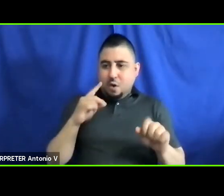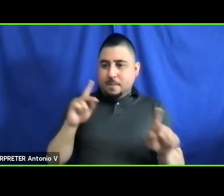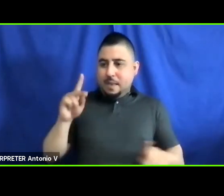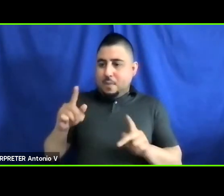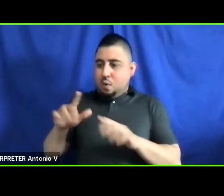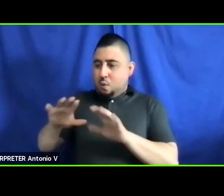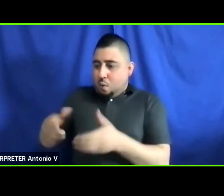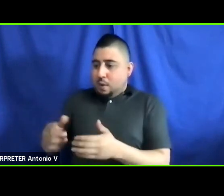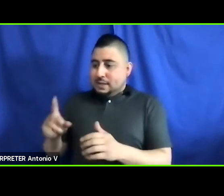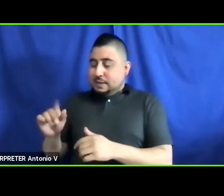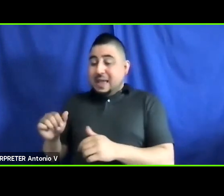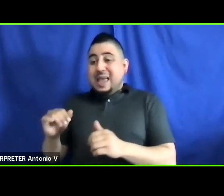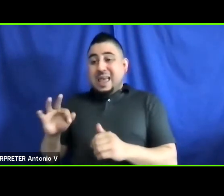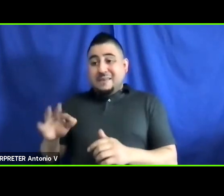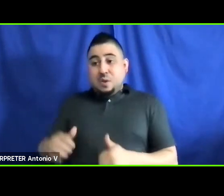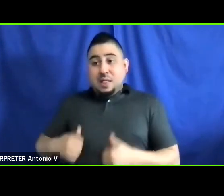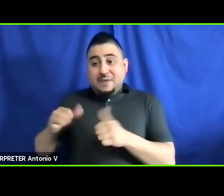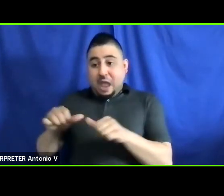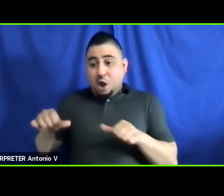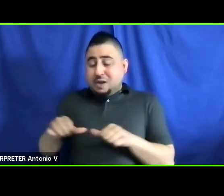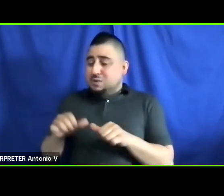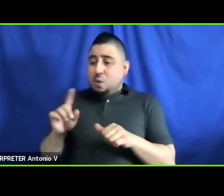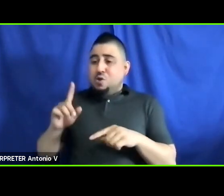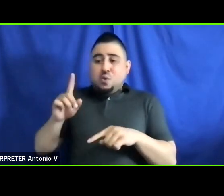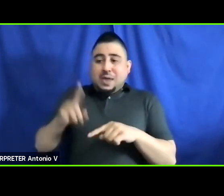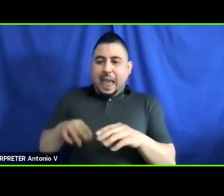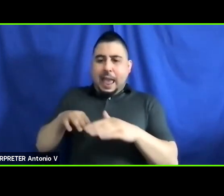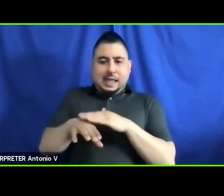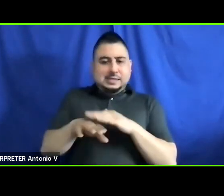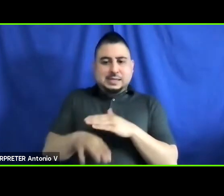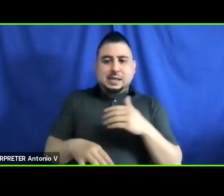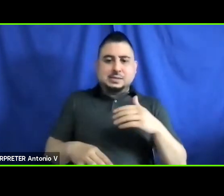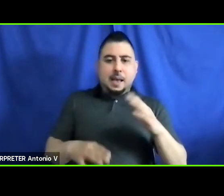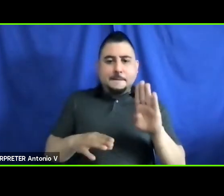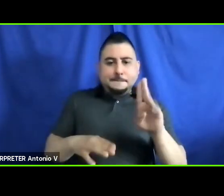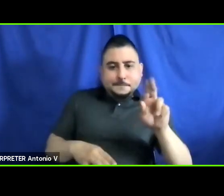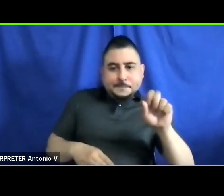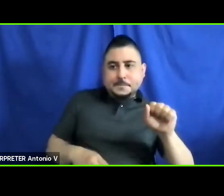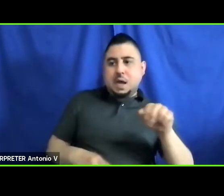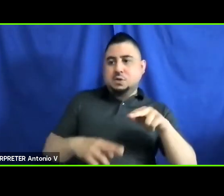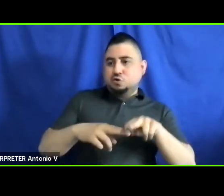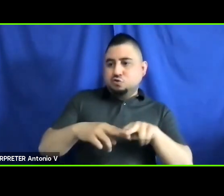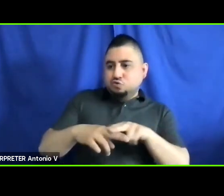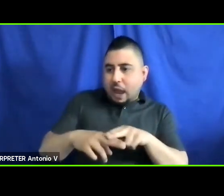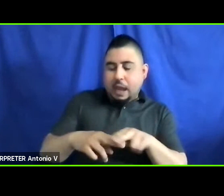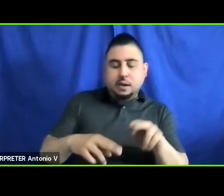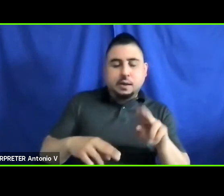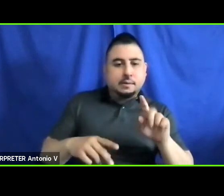who live in areas where public transportation is not readily available. But those AVs must